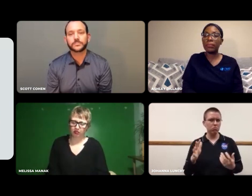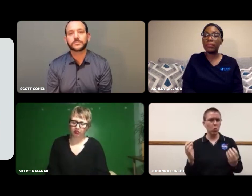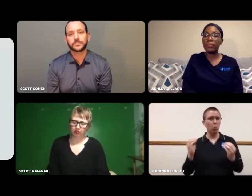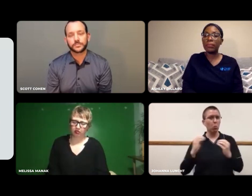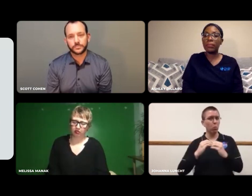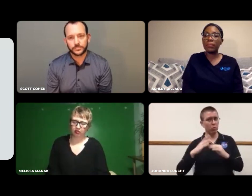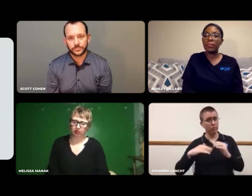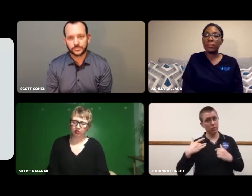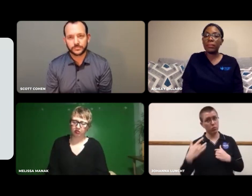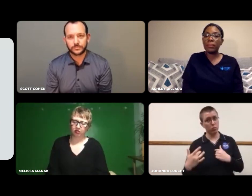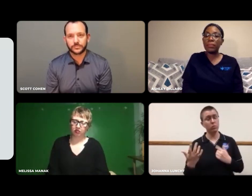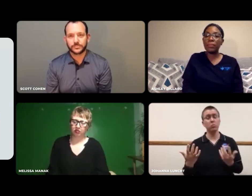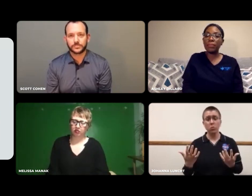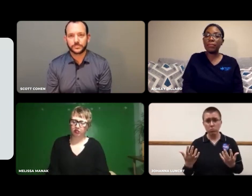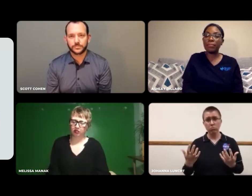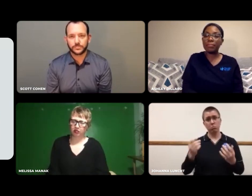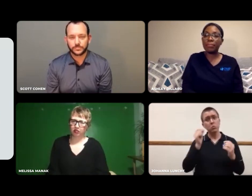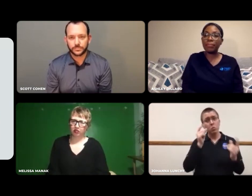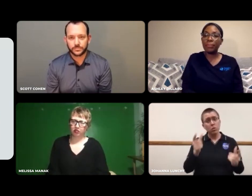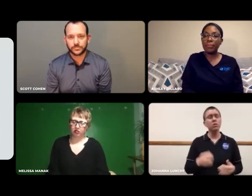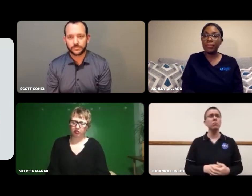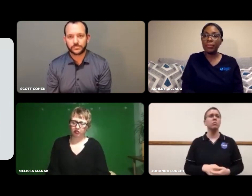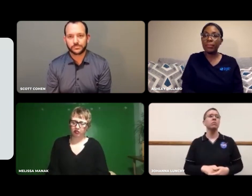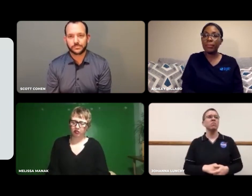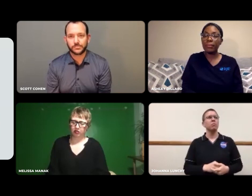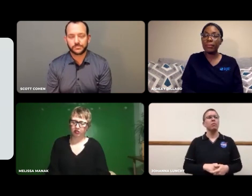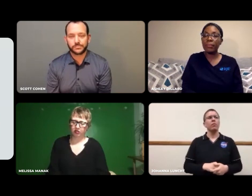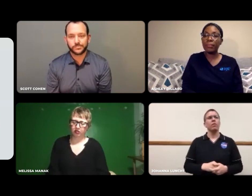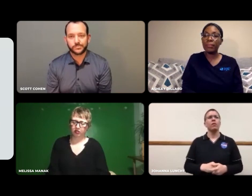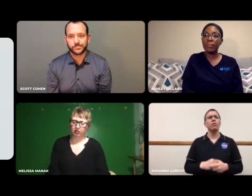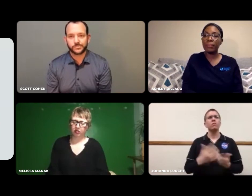That's more than usual. That's surprising.